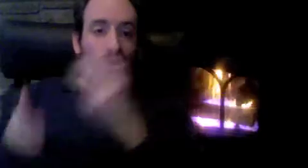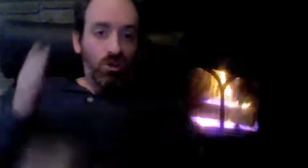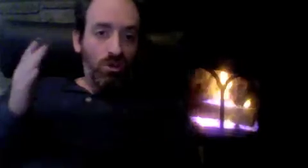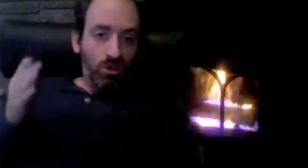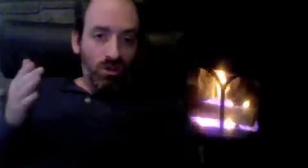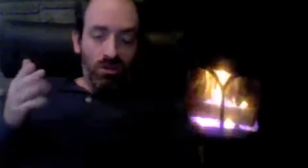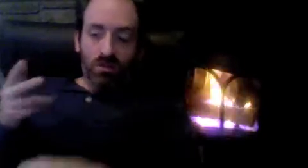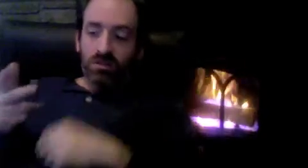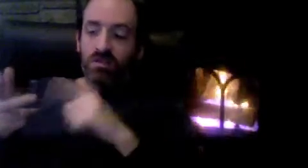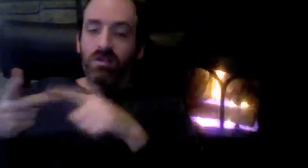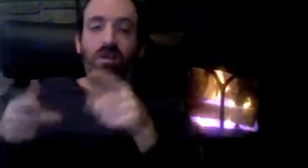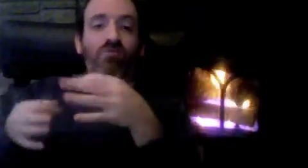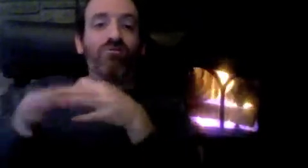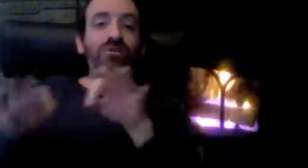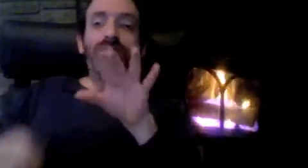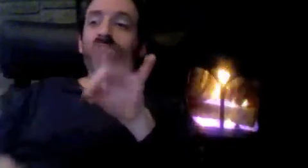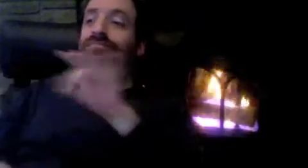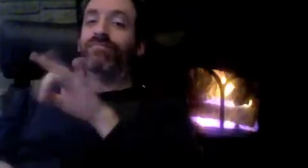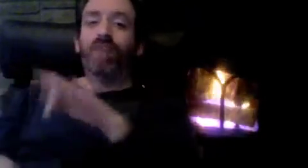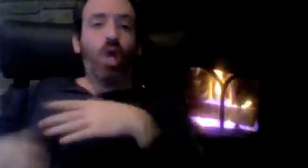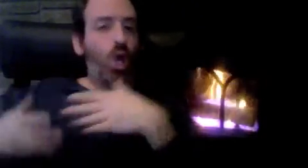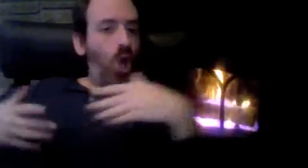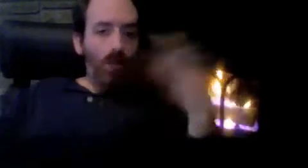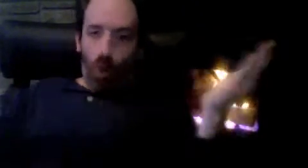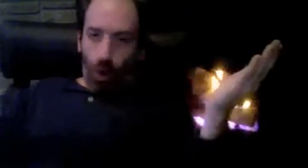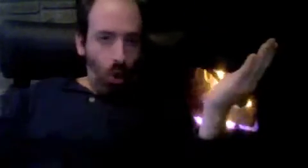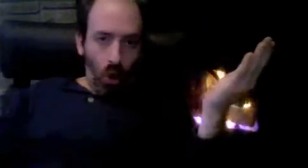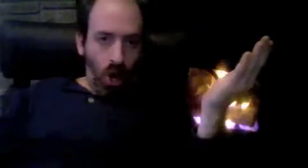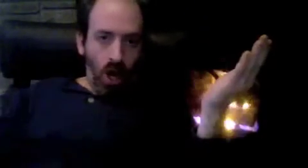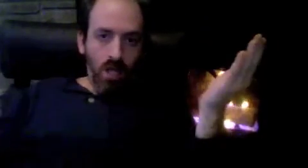the VRS you used to know will disappear,